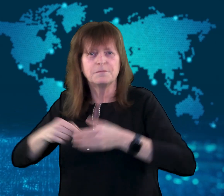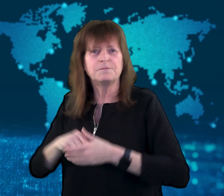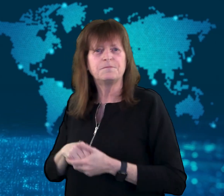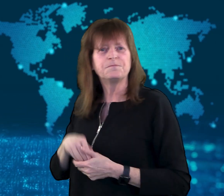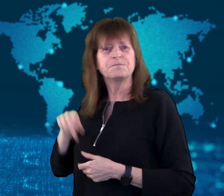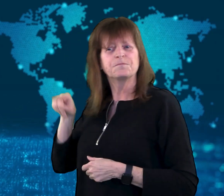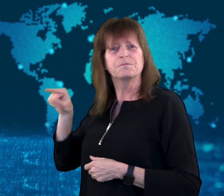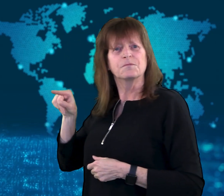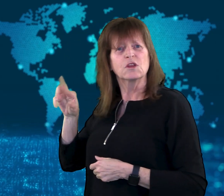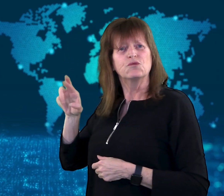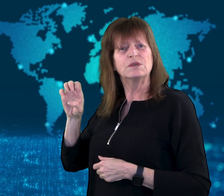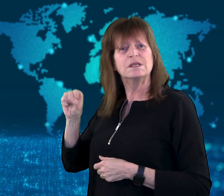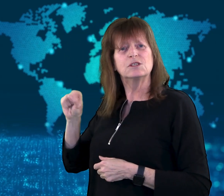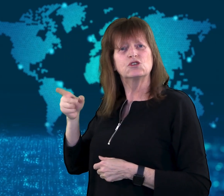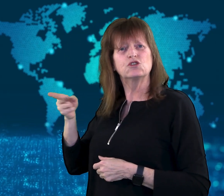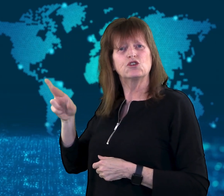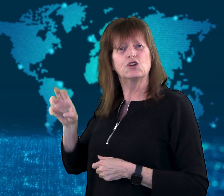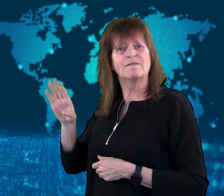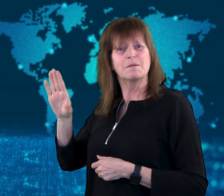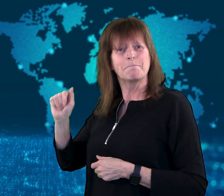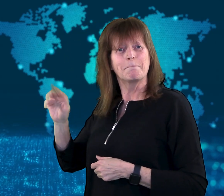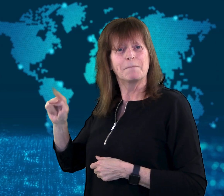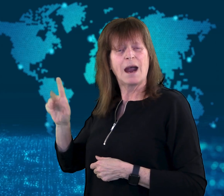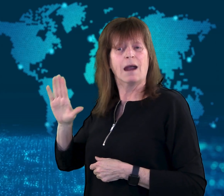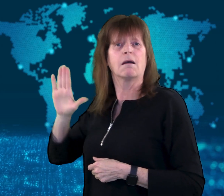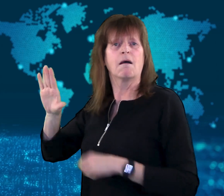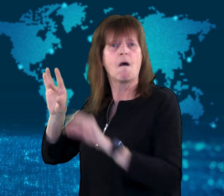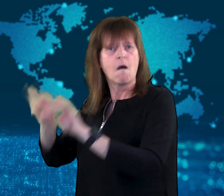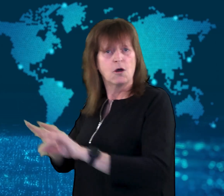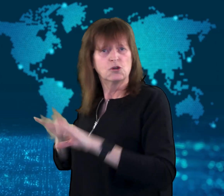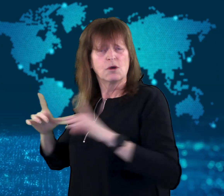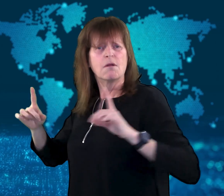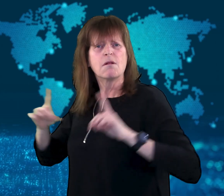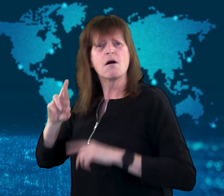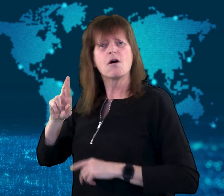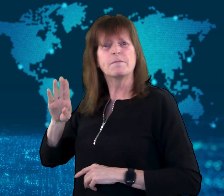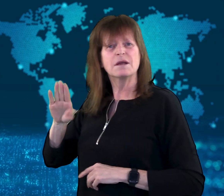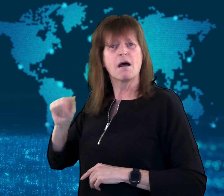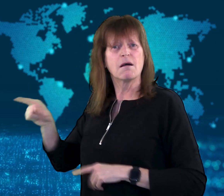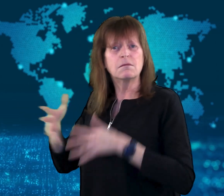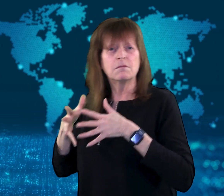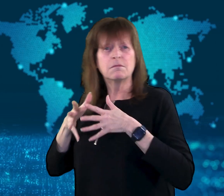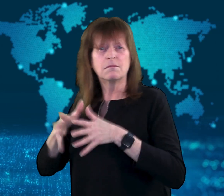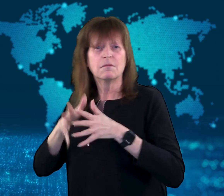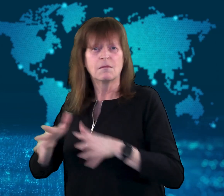The Reserve Bank of Australia (RBA) says it will consult with